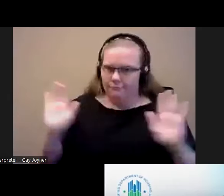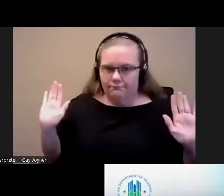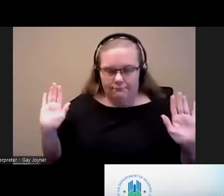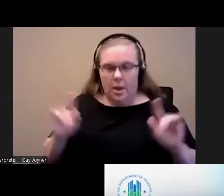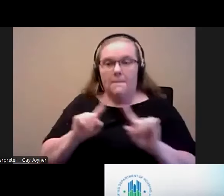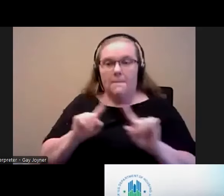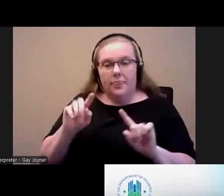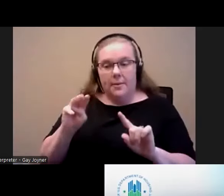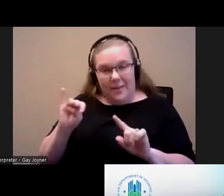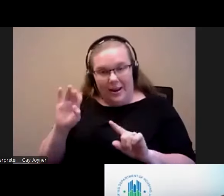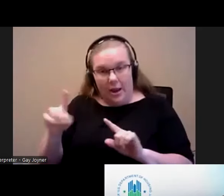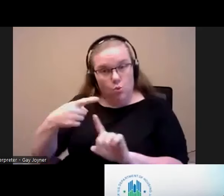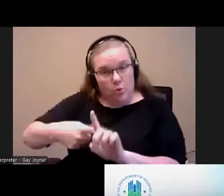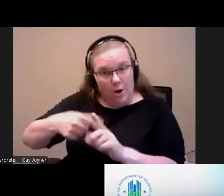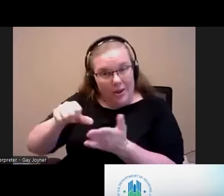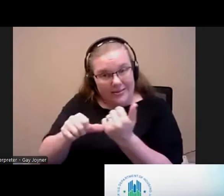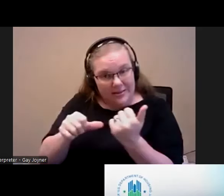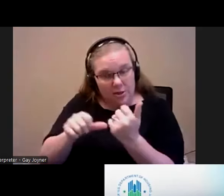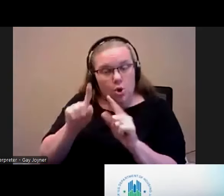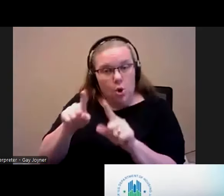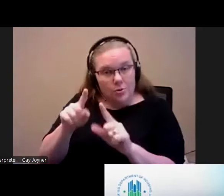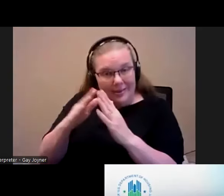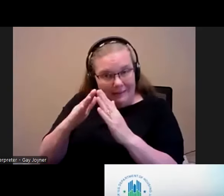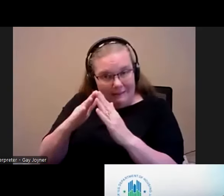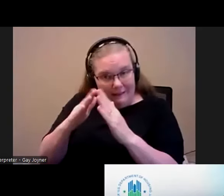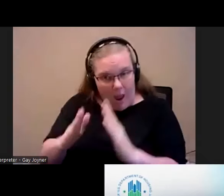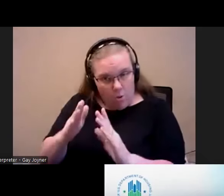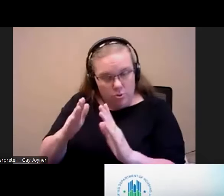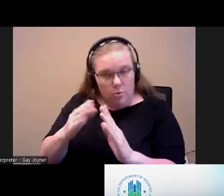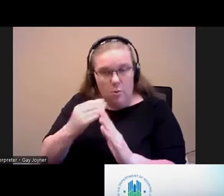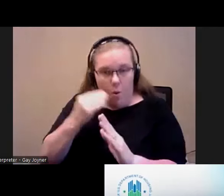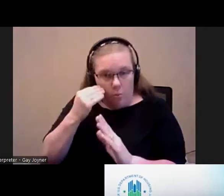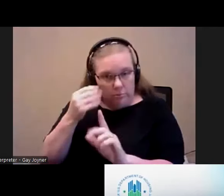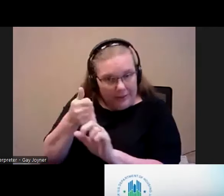assistance is going to the house will themselves directly to pay for rent and overlaps with period